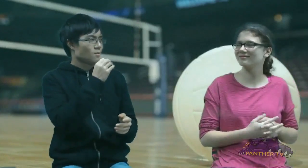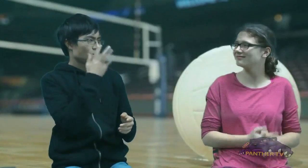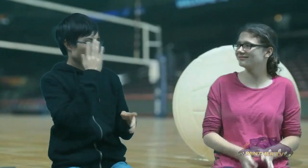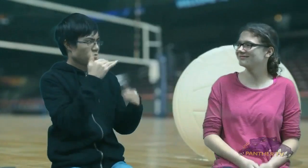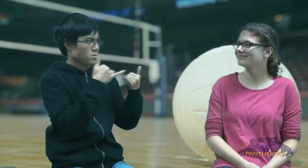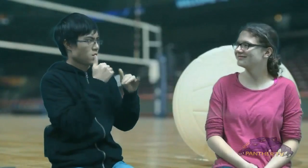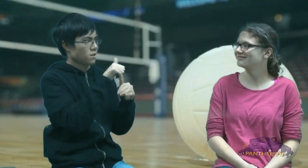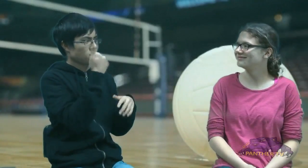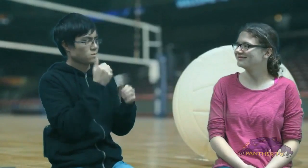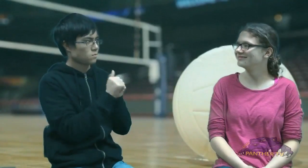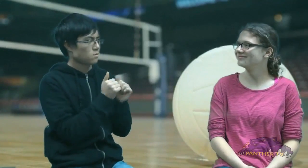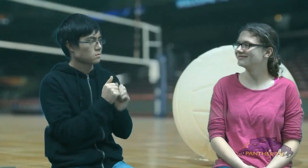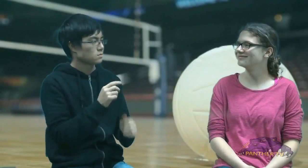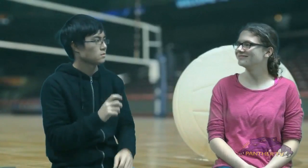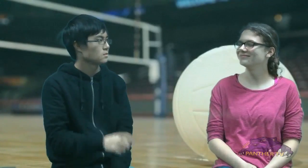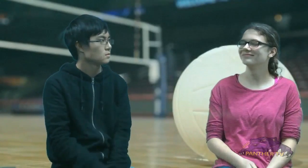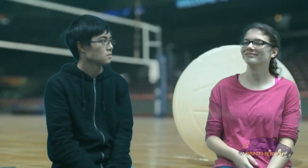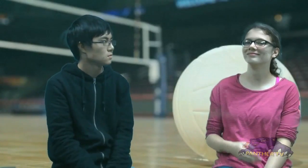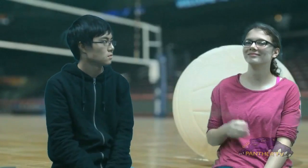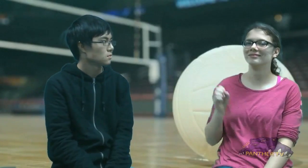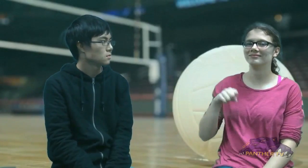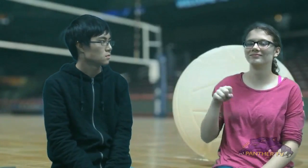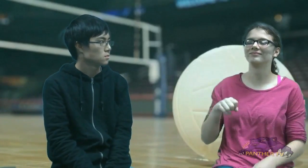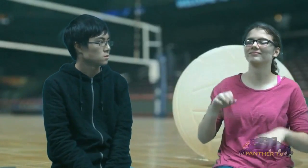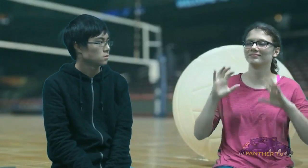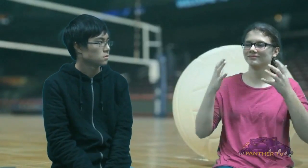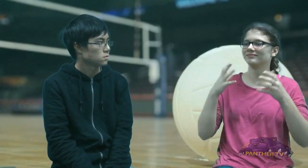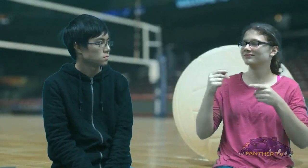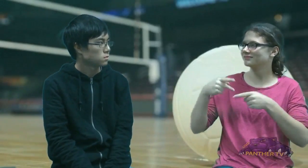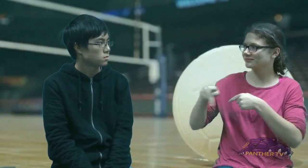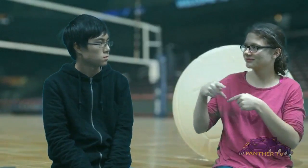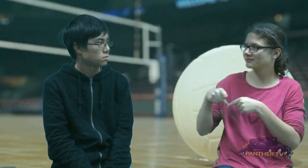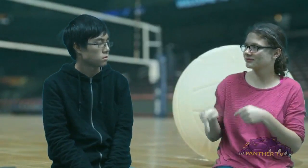Will you play other sports? Yes, I will play basketball and track/field.